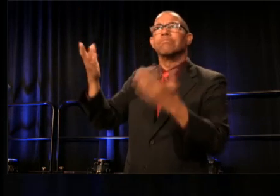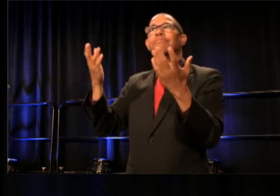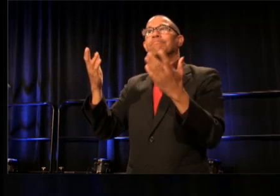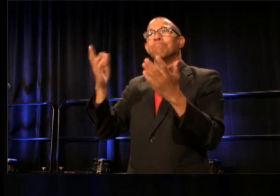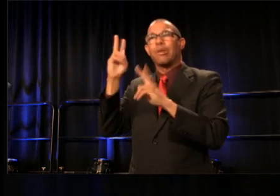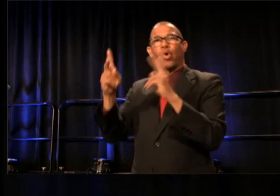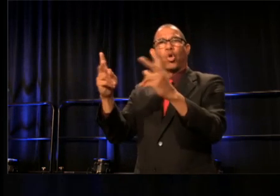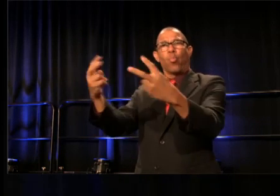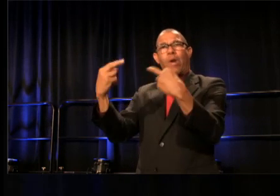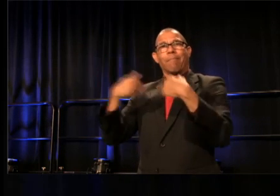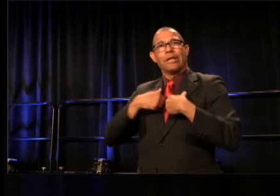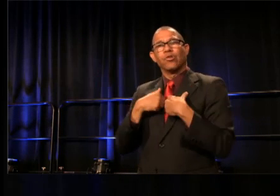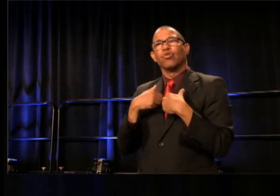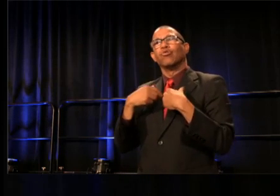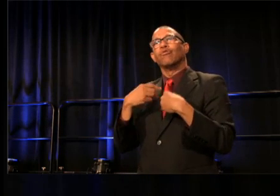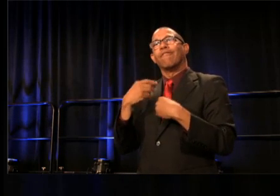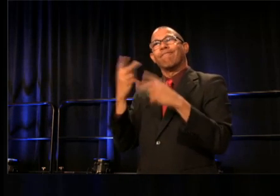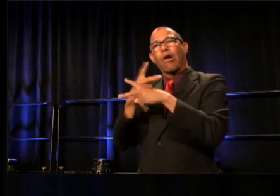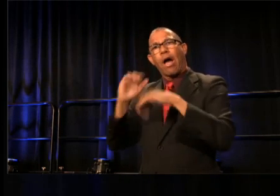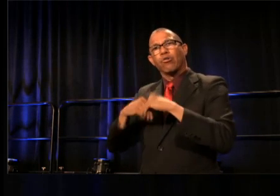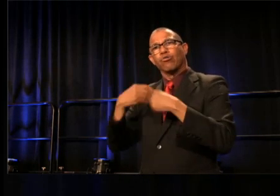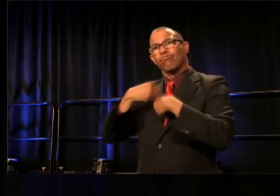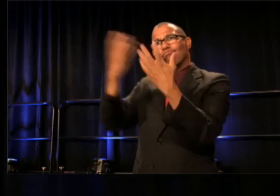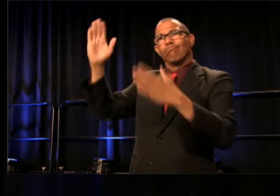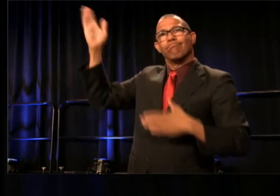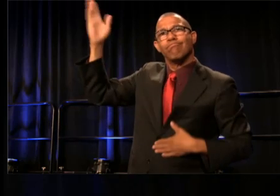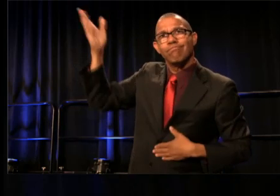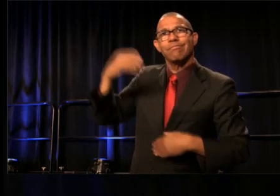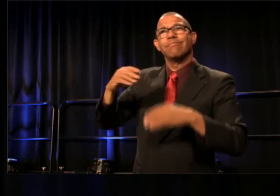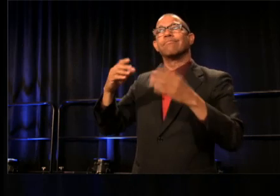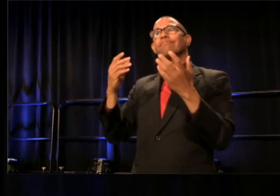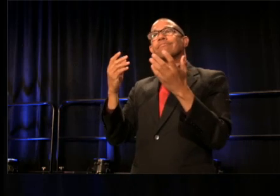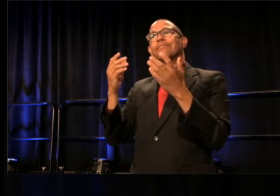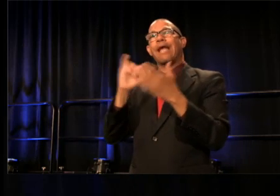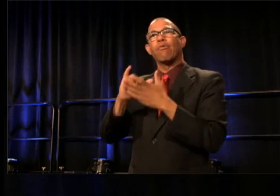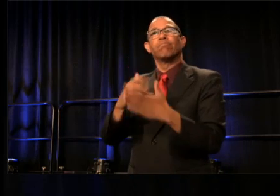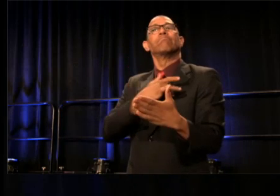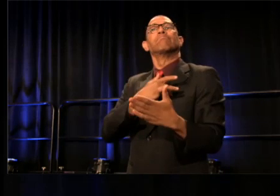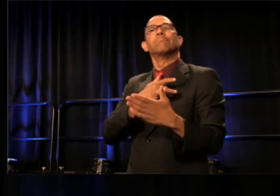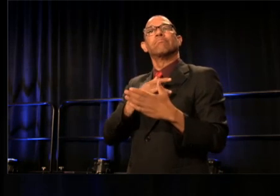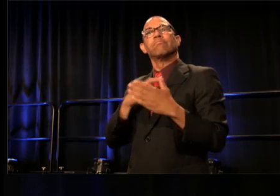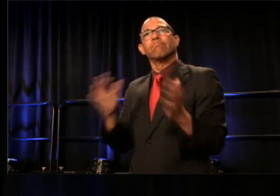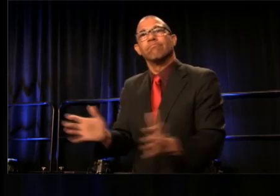This tremendous privilege and responsibility suddenly clarified for me. I addressed the attacks in my remarks